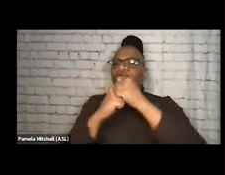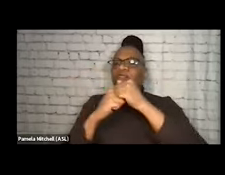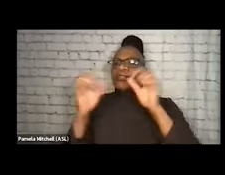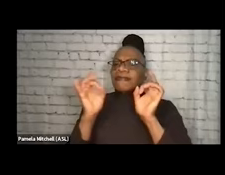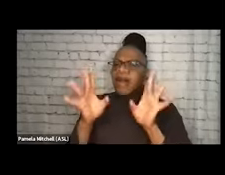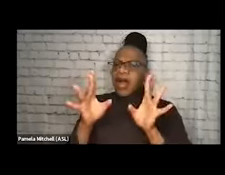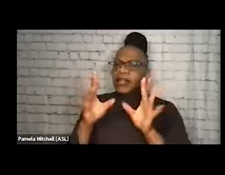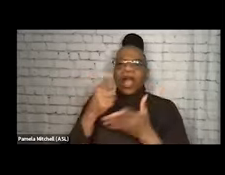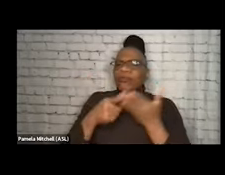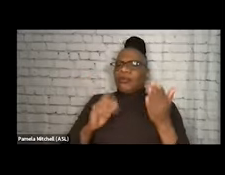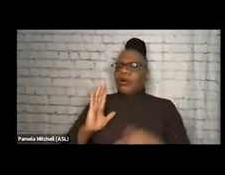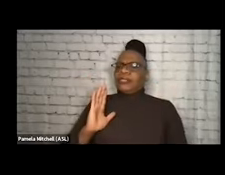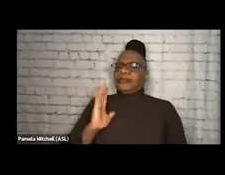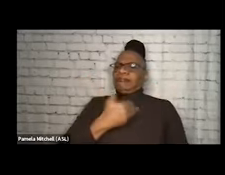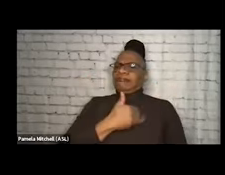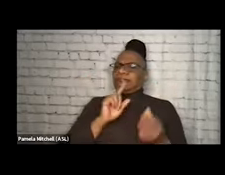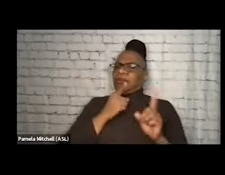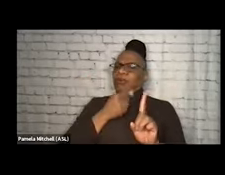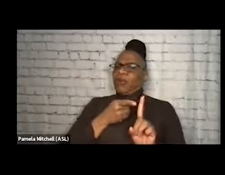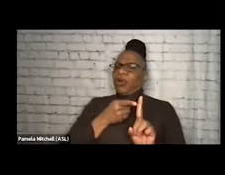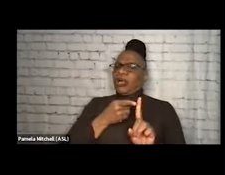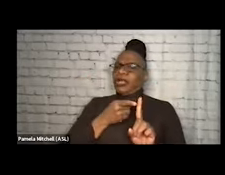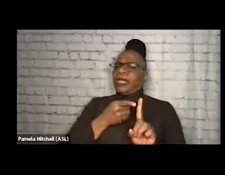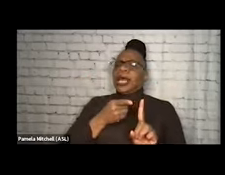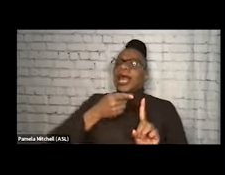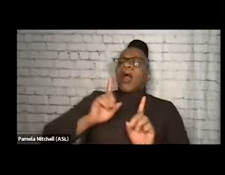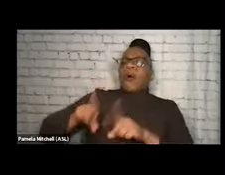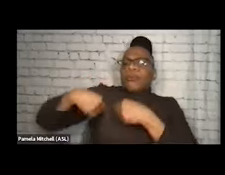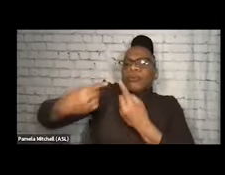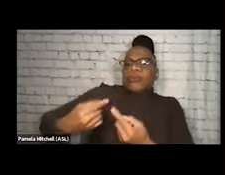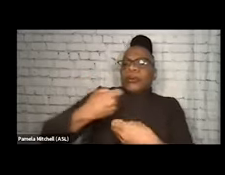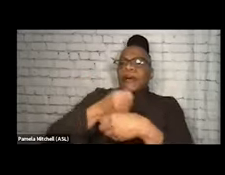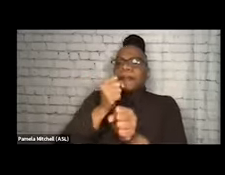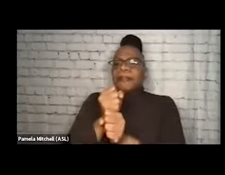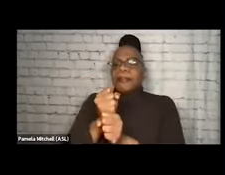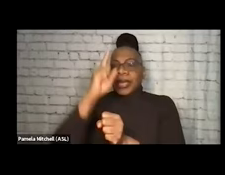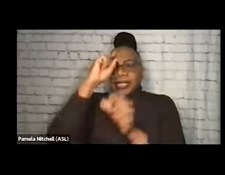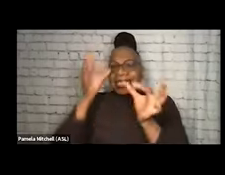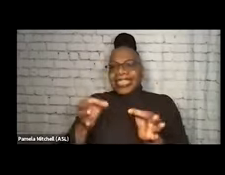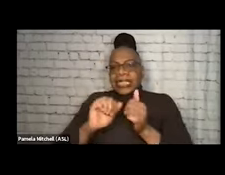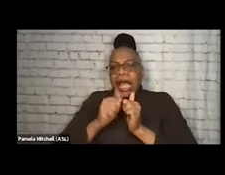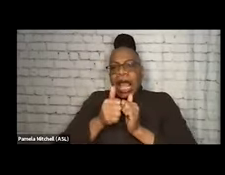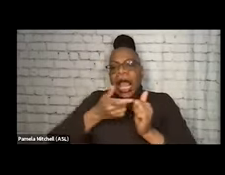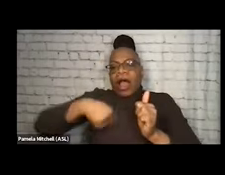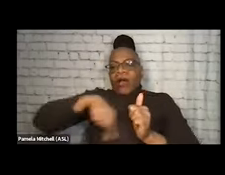We're saying that as we make decisions about how we're gonna implement programming,